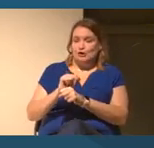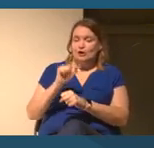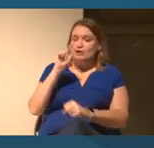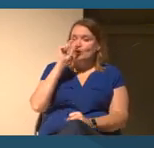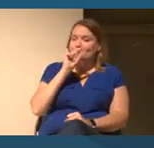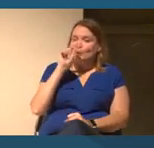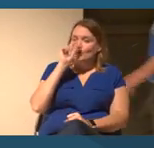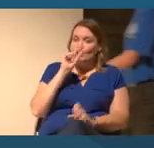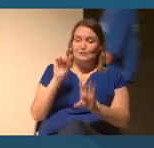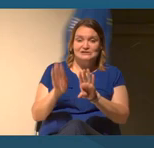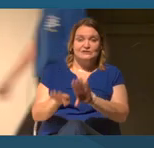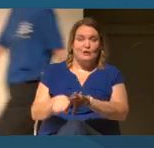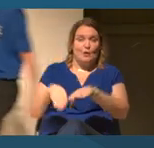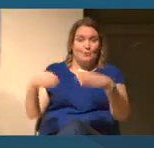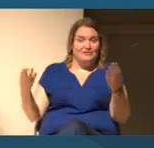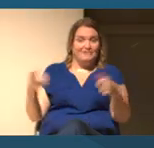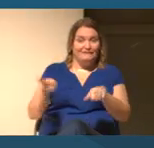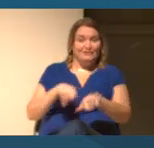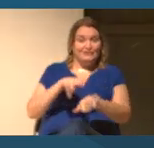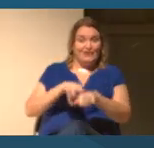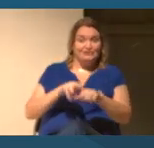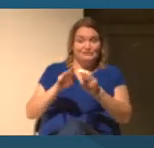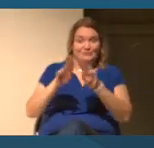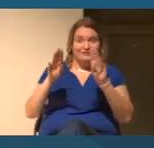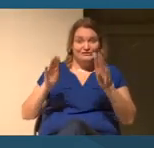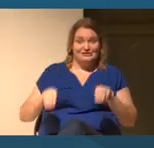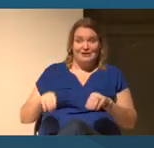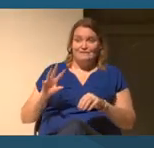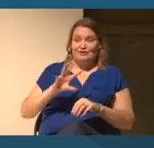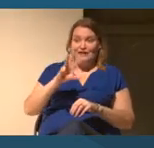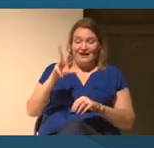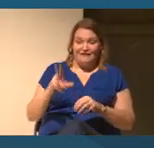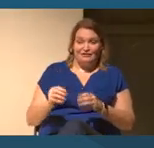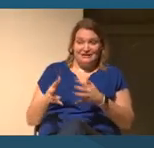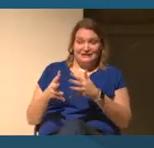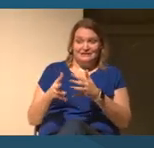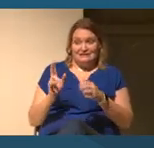of the National Museum of African-American History and Culture, which was obviously one